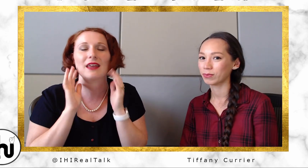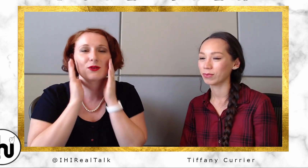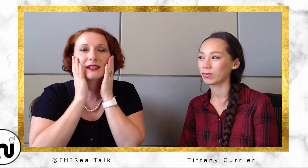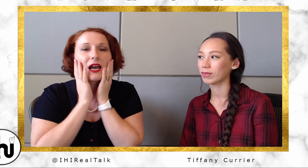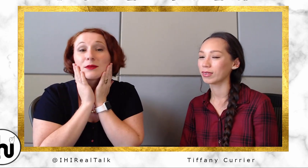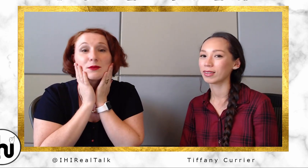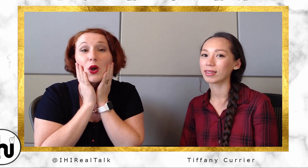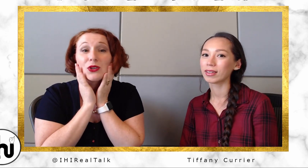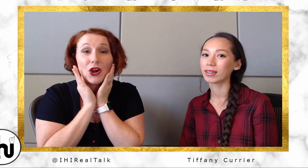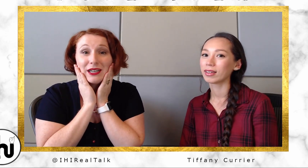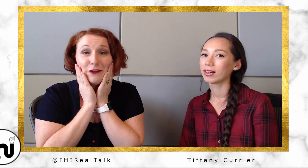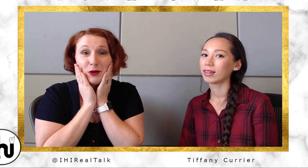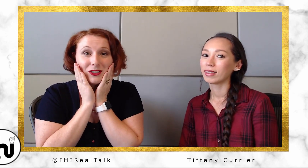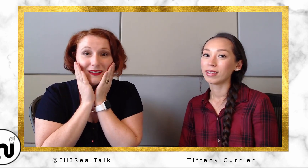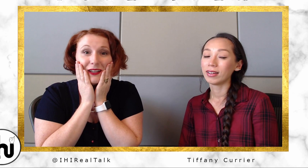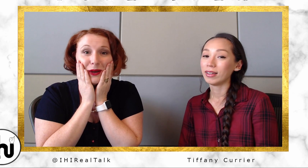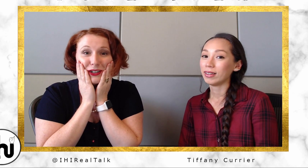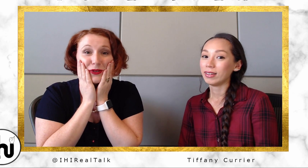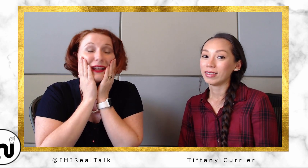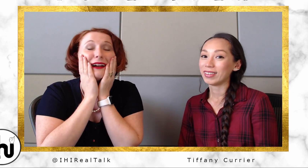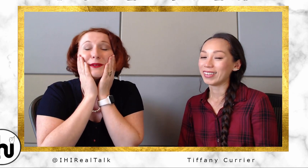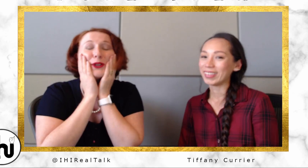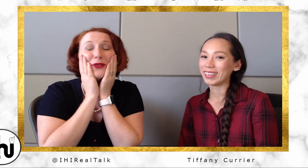I'm so sorry Deaf person that you had to do that. And I'm so thankful